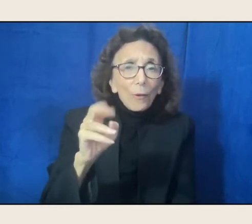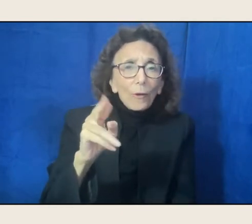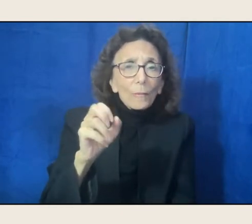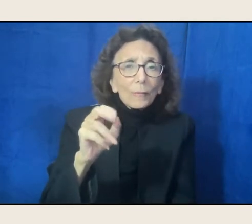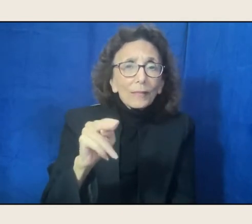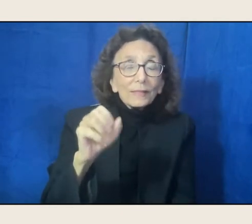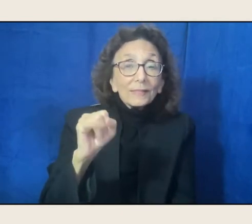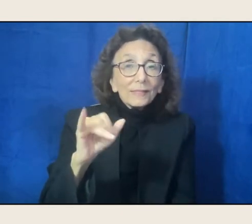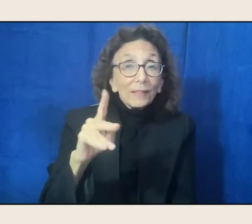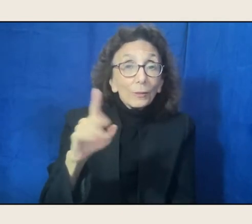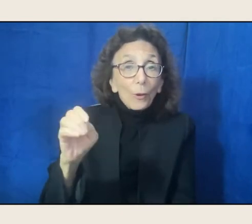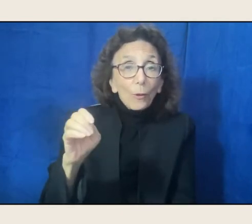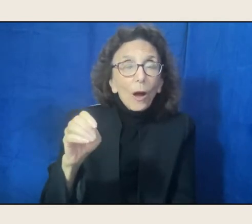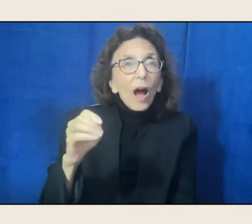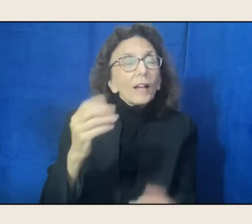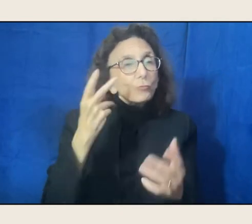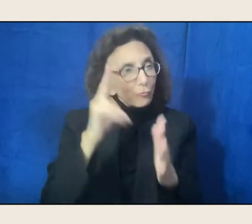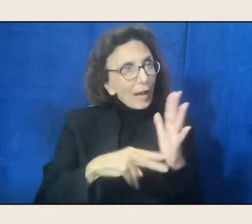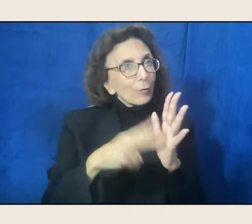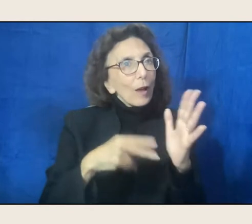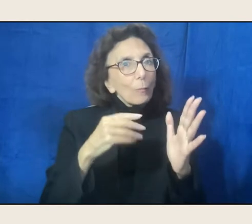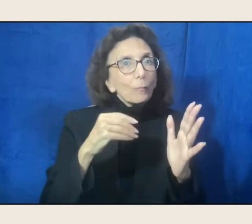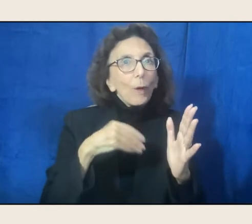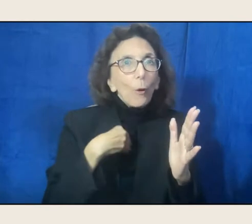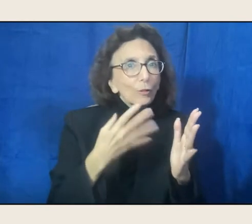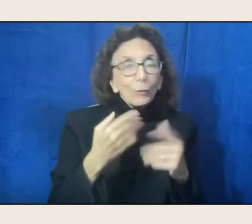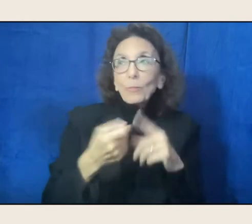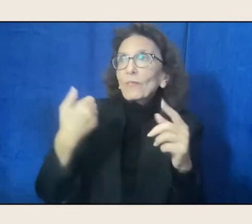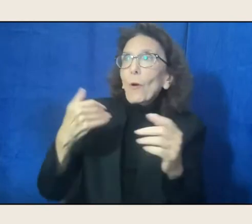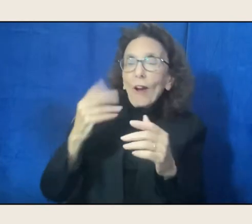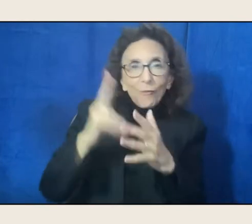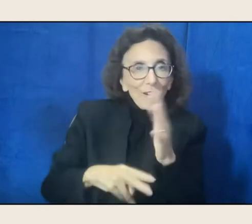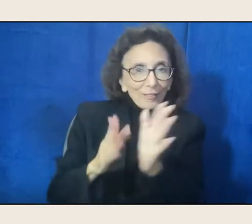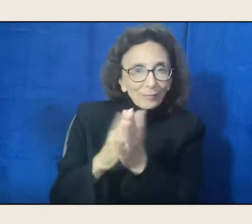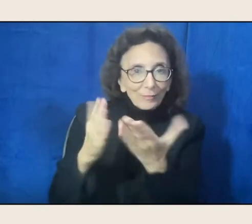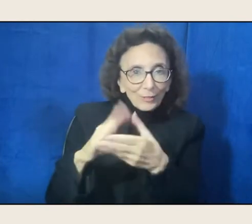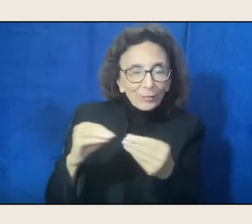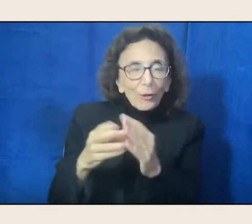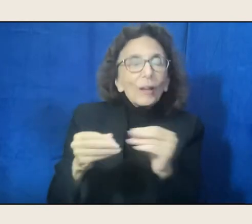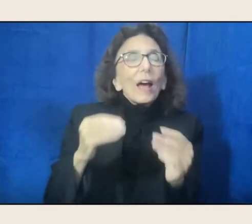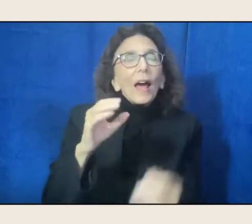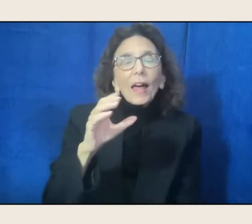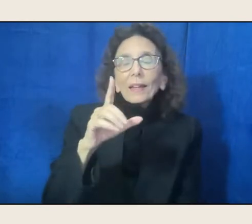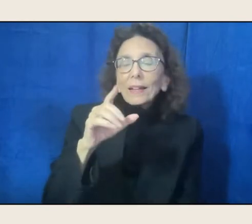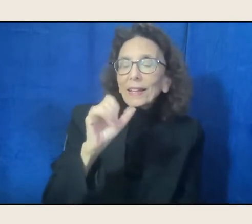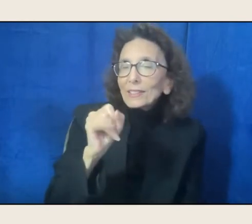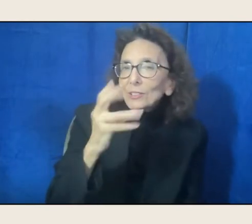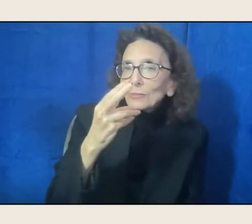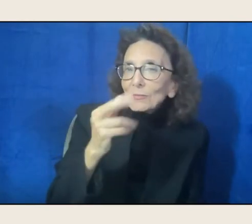And I was there, Ishmael Reed came, Leslie came and taught for a little bit, and Ishmael Reed, who was very much